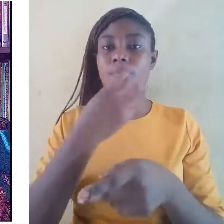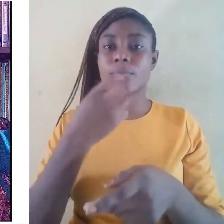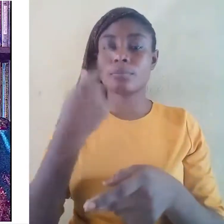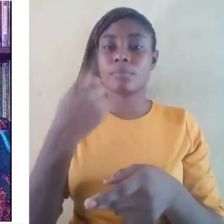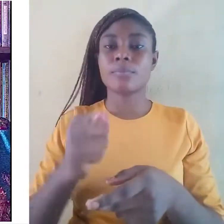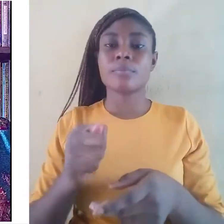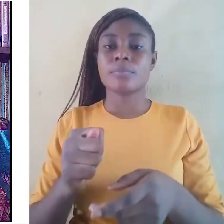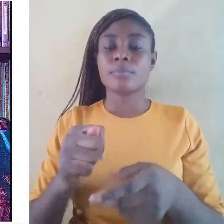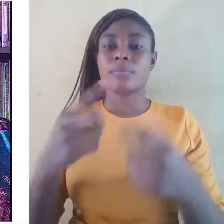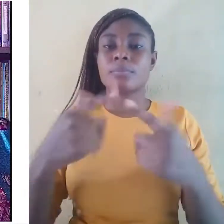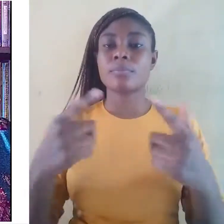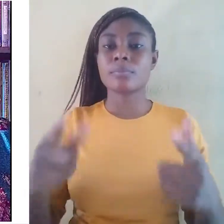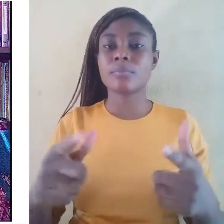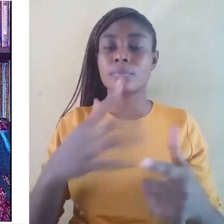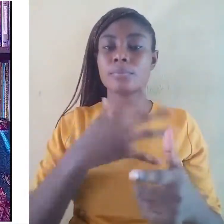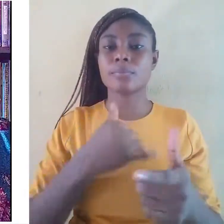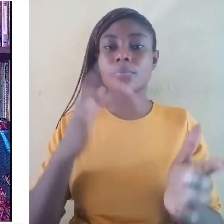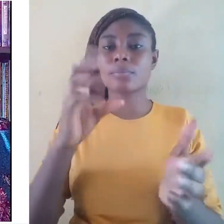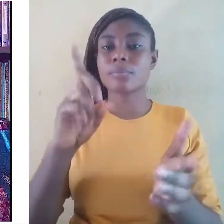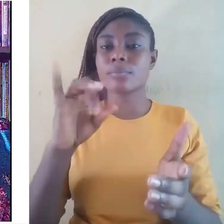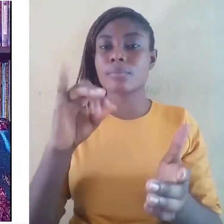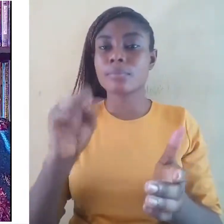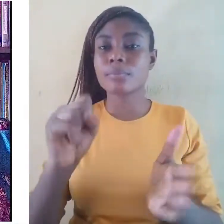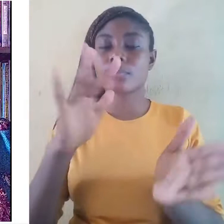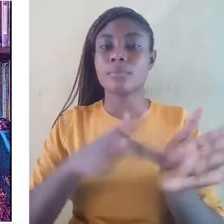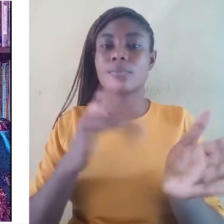disadvantages for those who speak minor/minority languages.